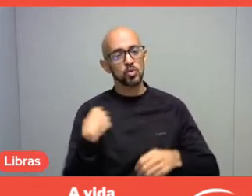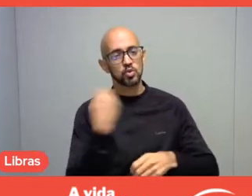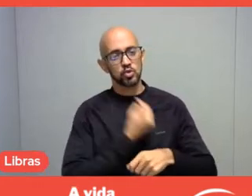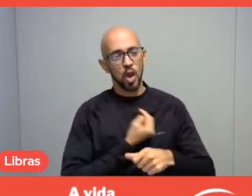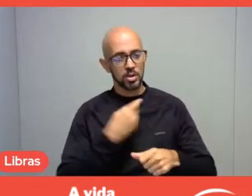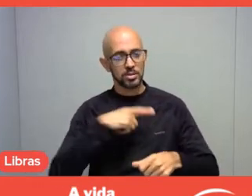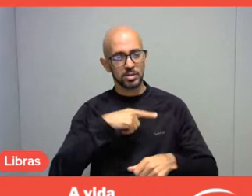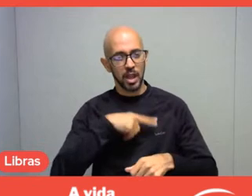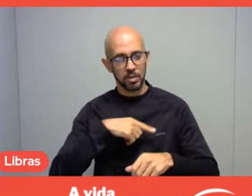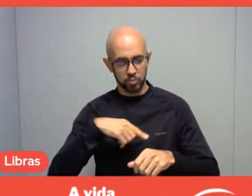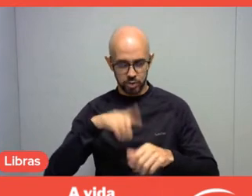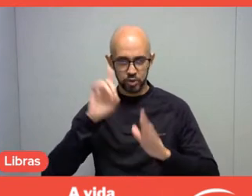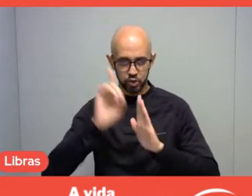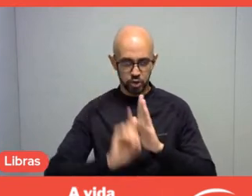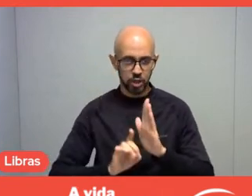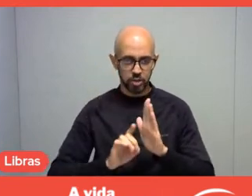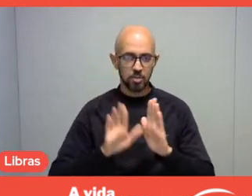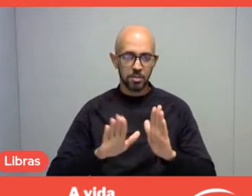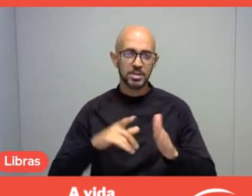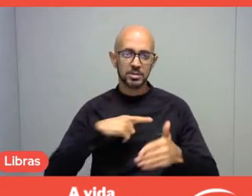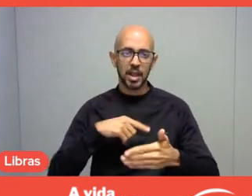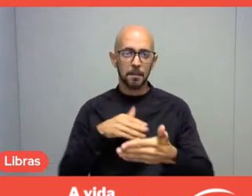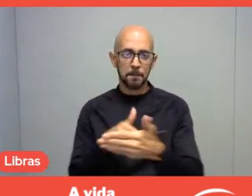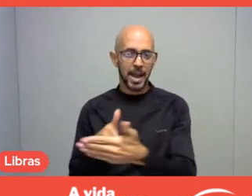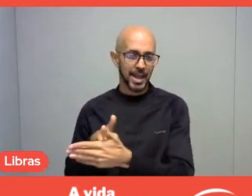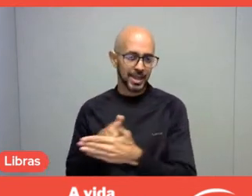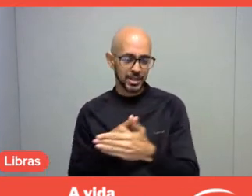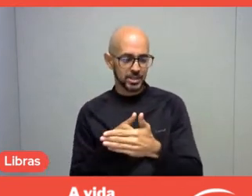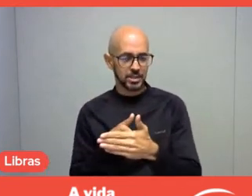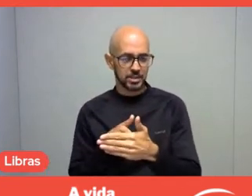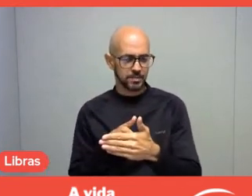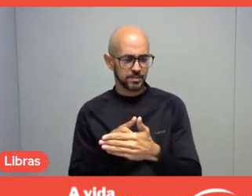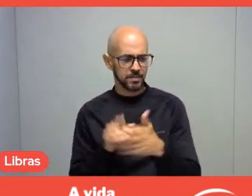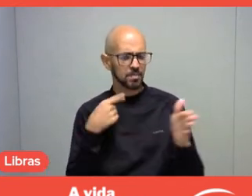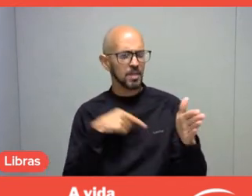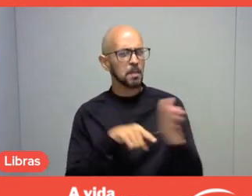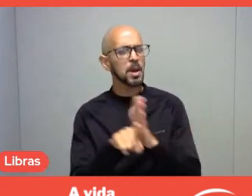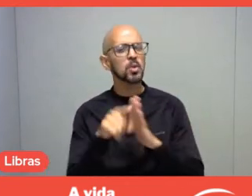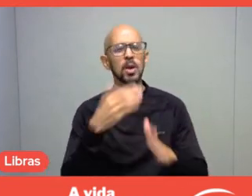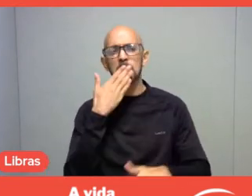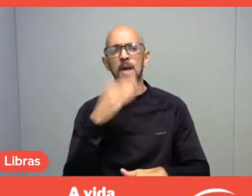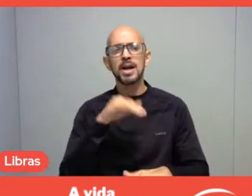So, what examples could you give in our conversation